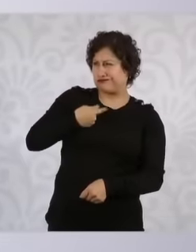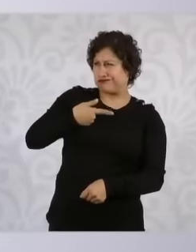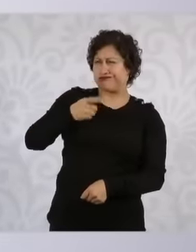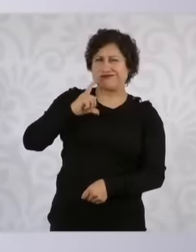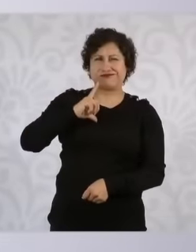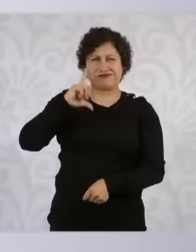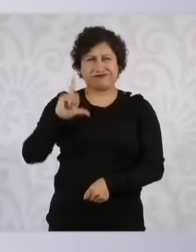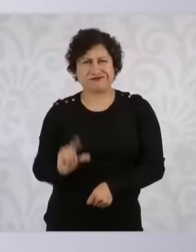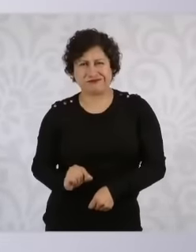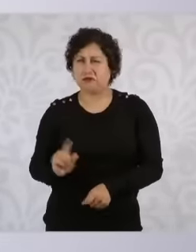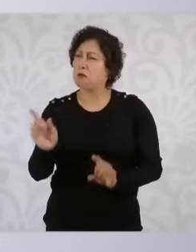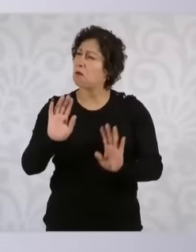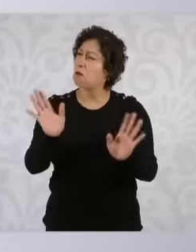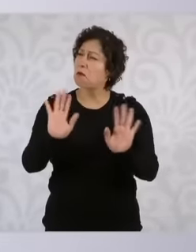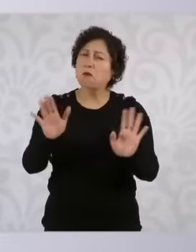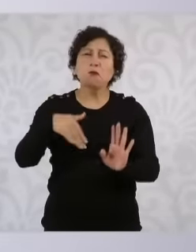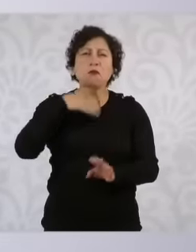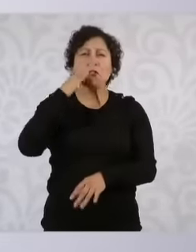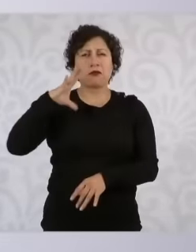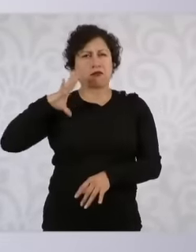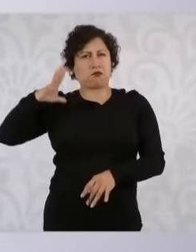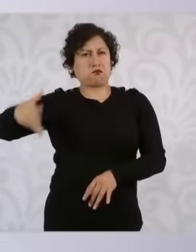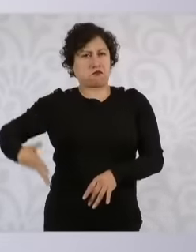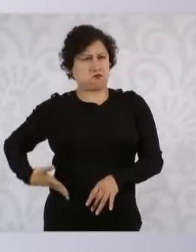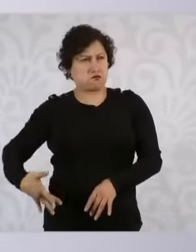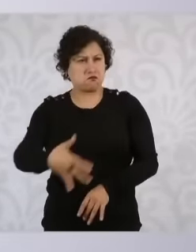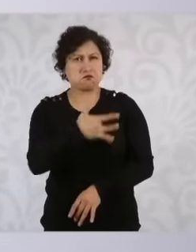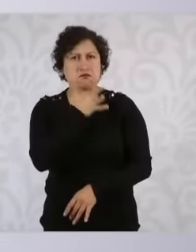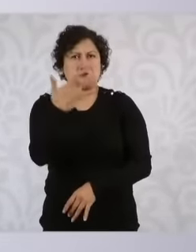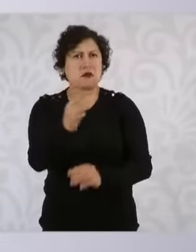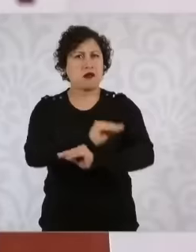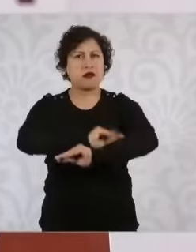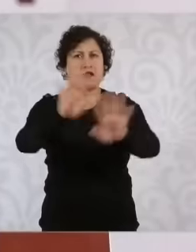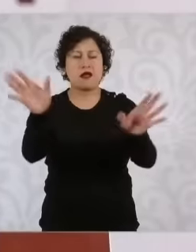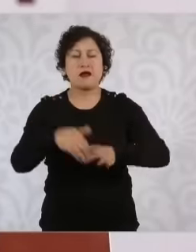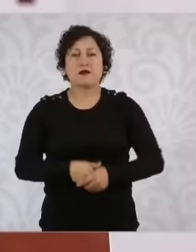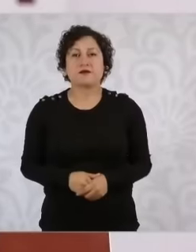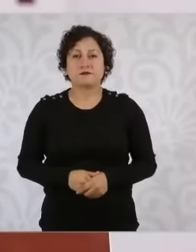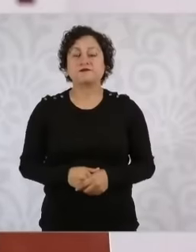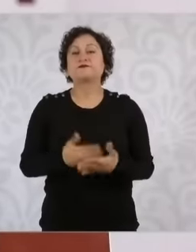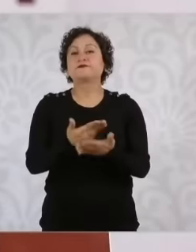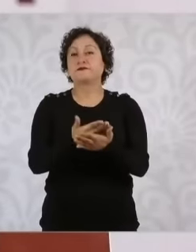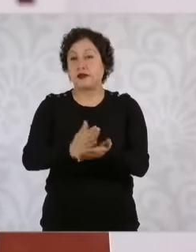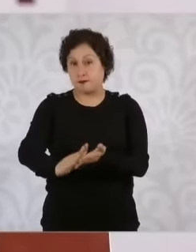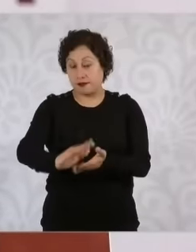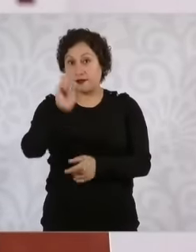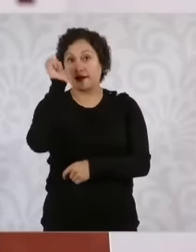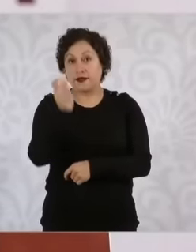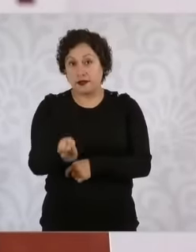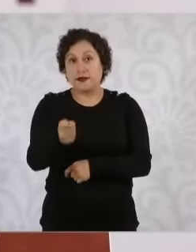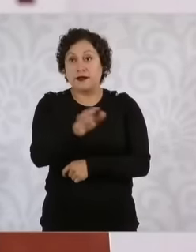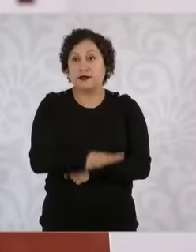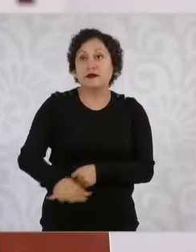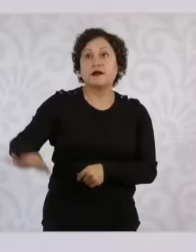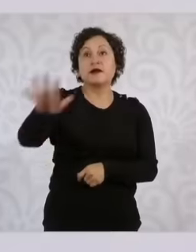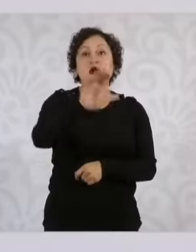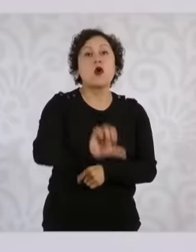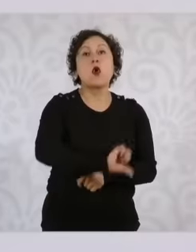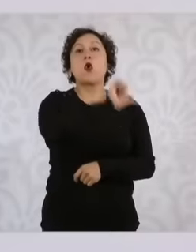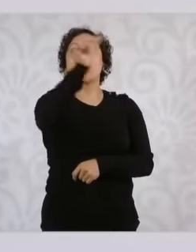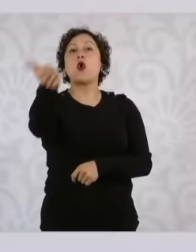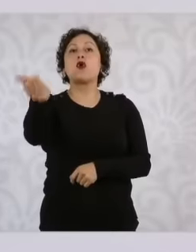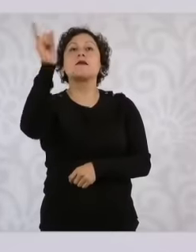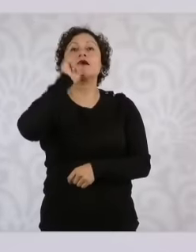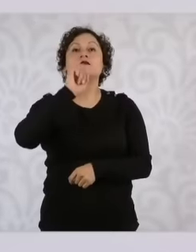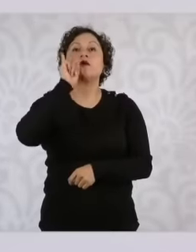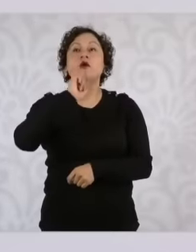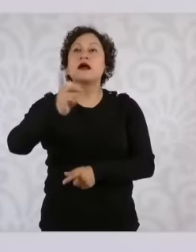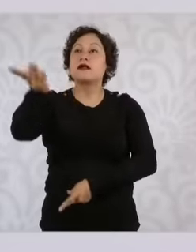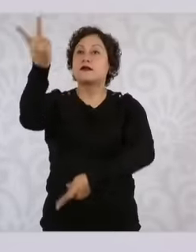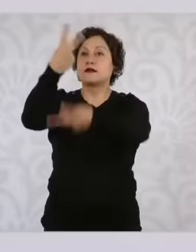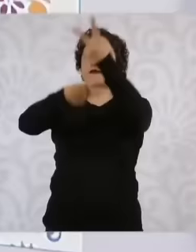and secondly, to the women who often help us women, the